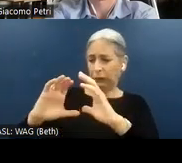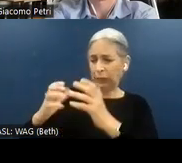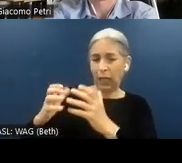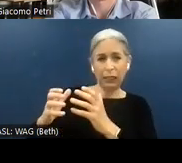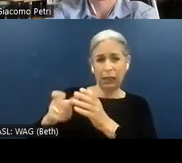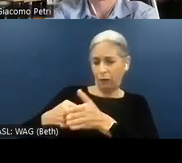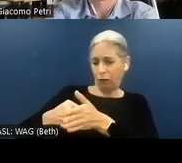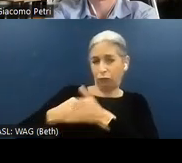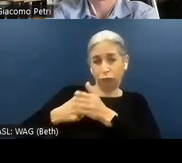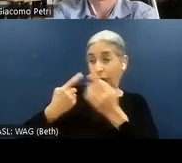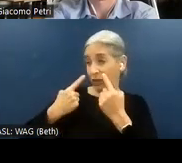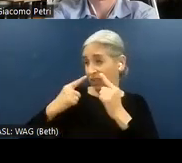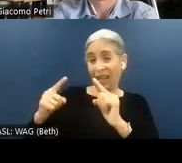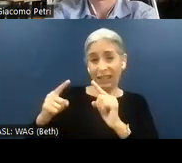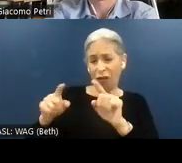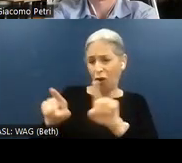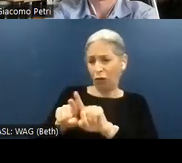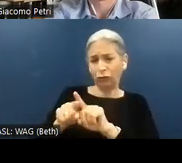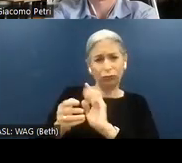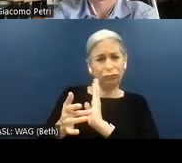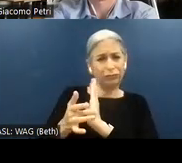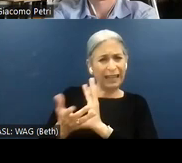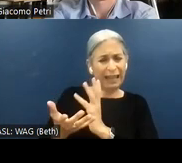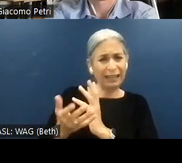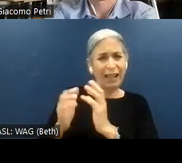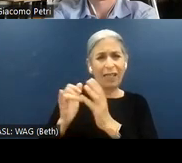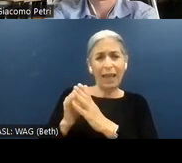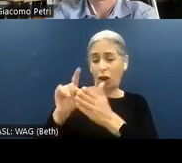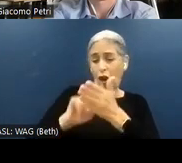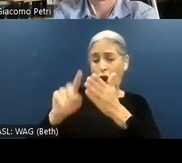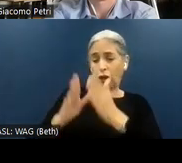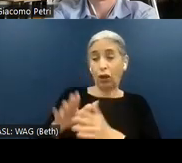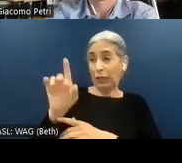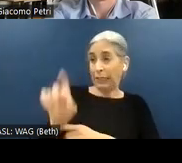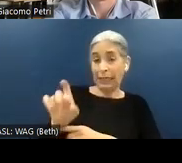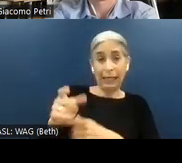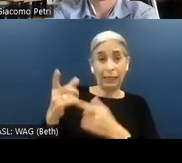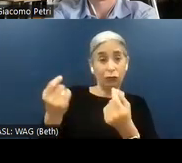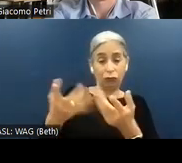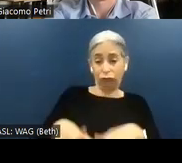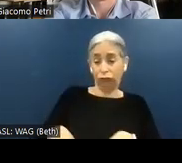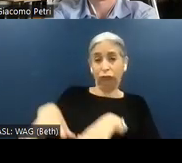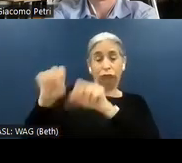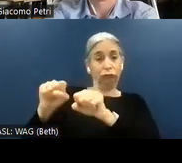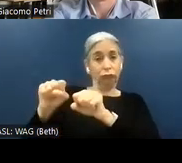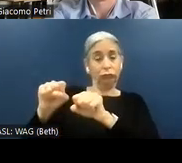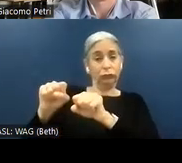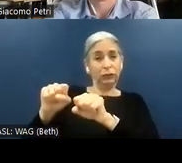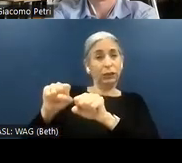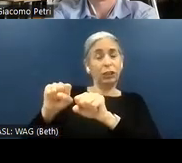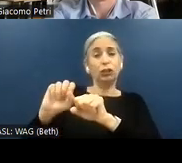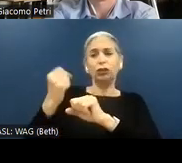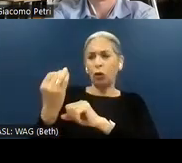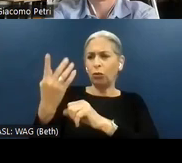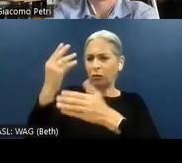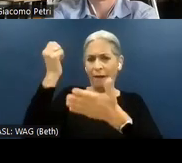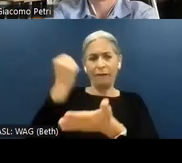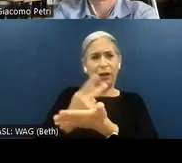criteria and techniques that an auditor must adopt in order to be able to verify if something